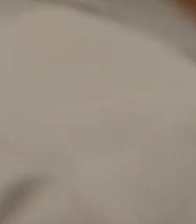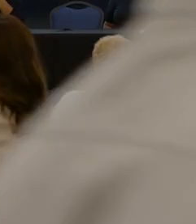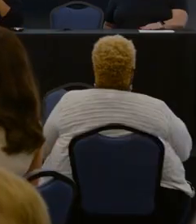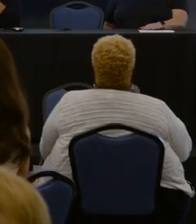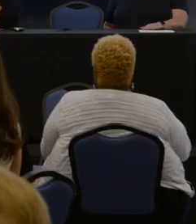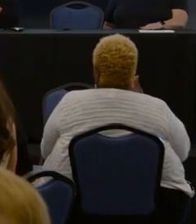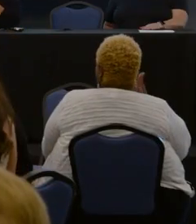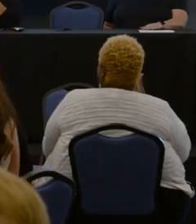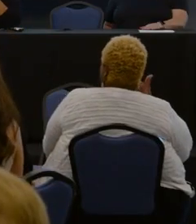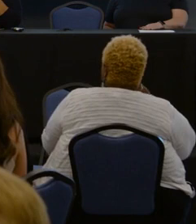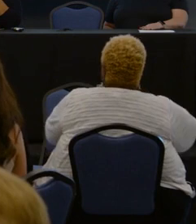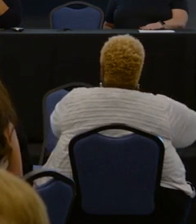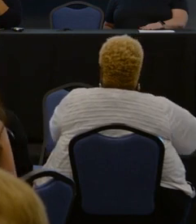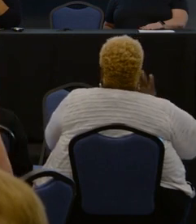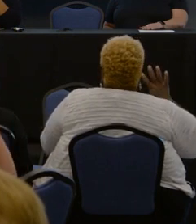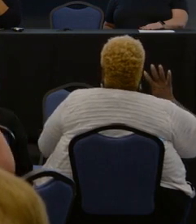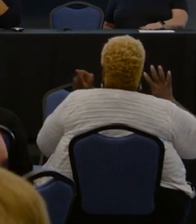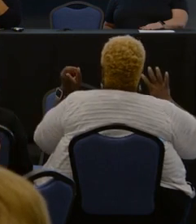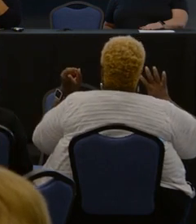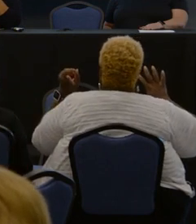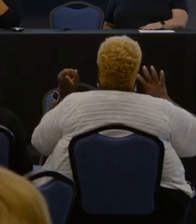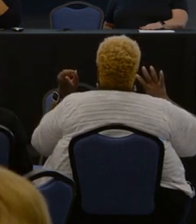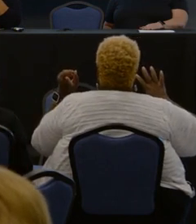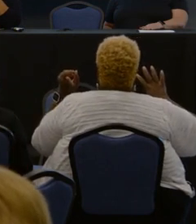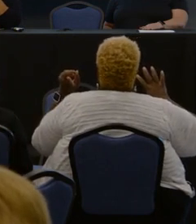Table four followed by table eight.